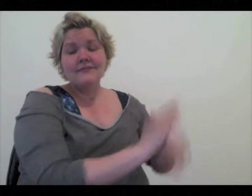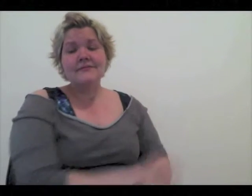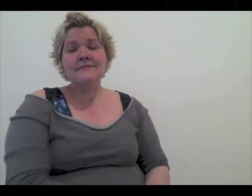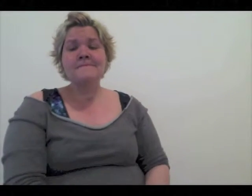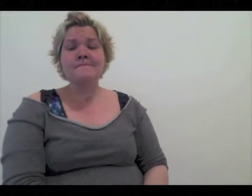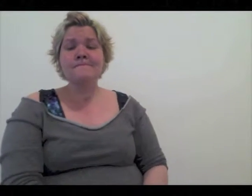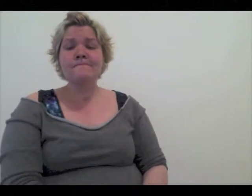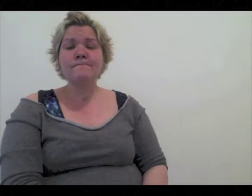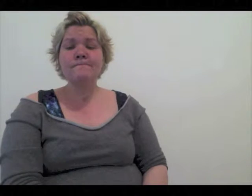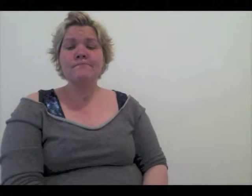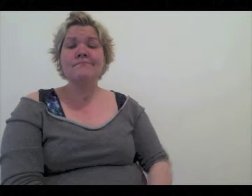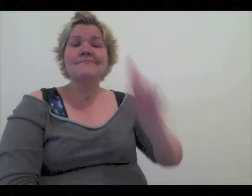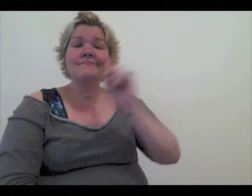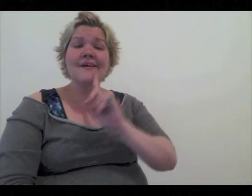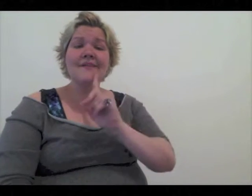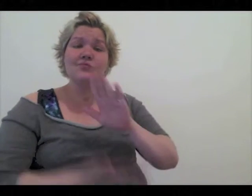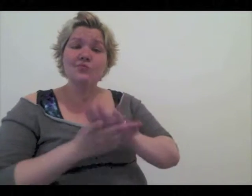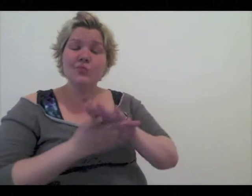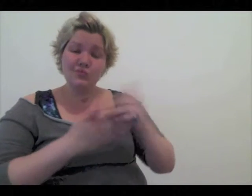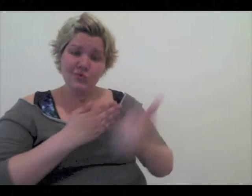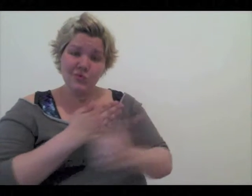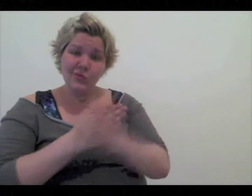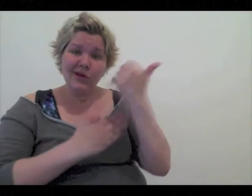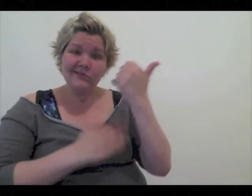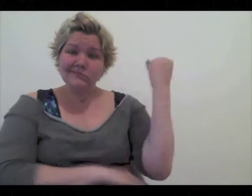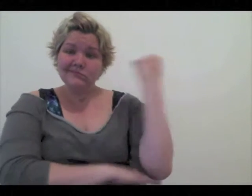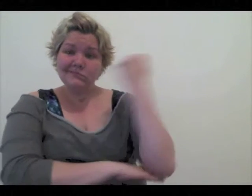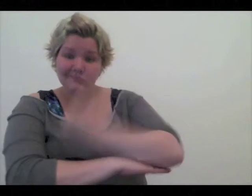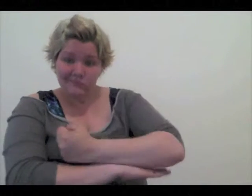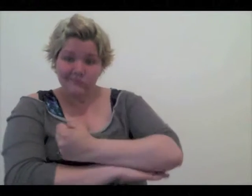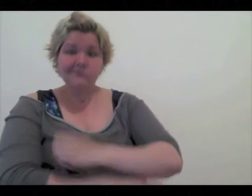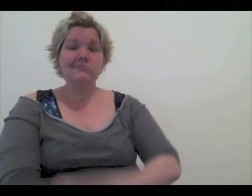Deaf schools are at risk of closing.